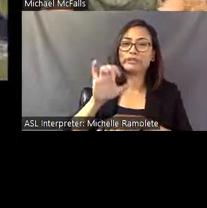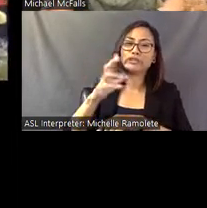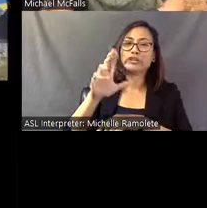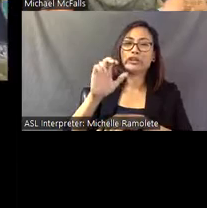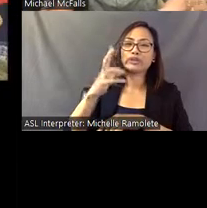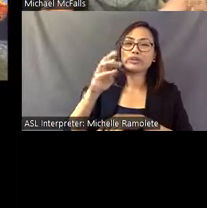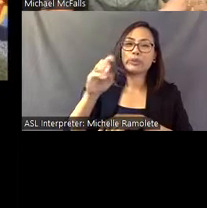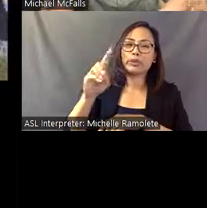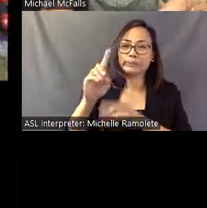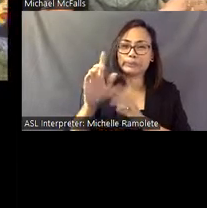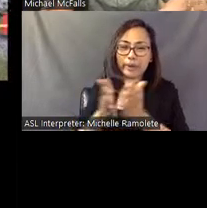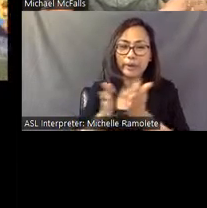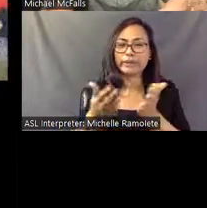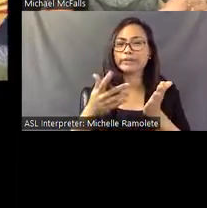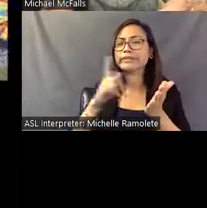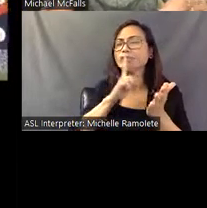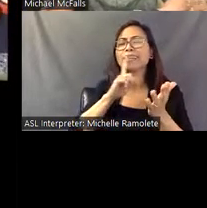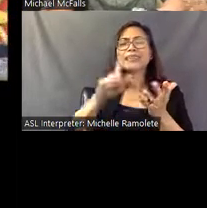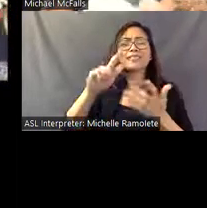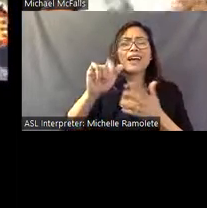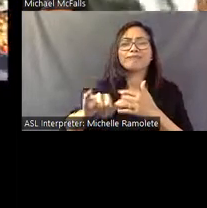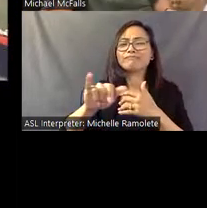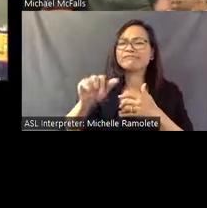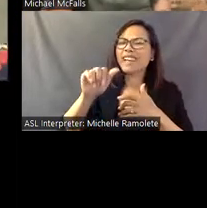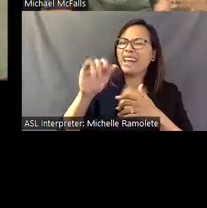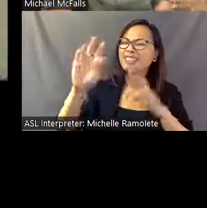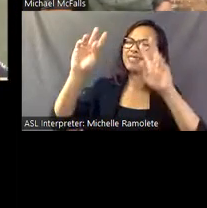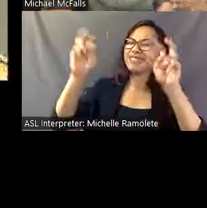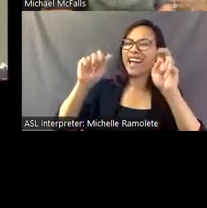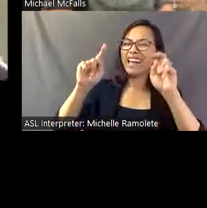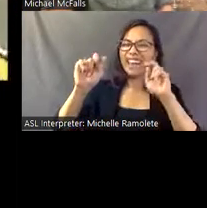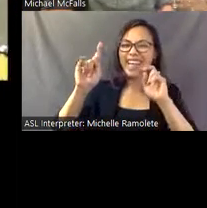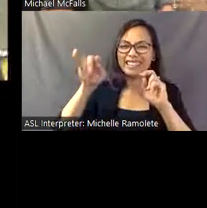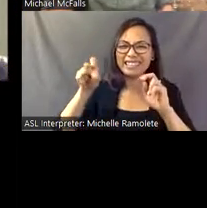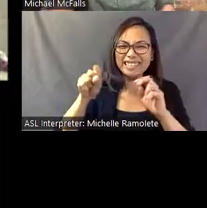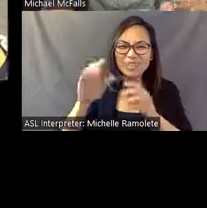It's really an Atlantic story; however, Mu is located in the South Pacific.